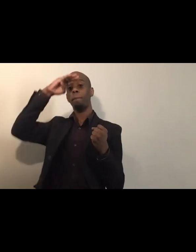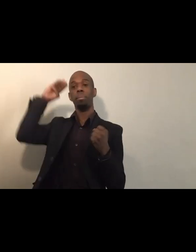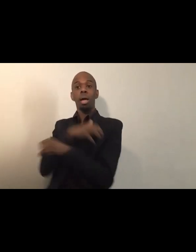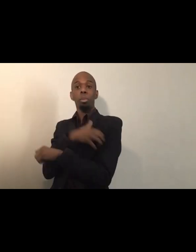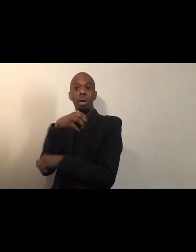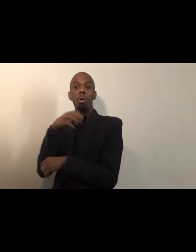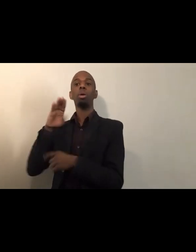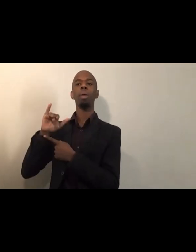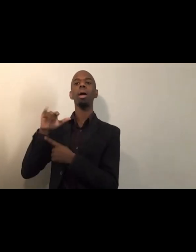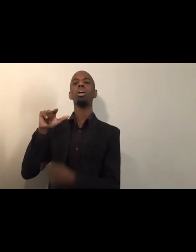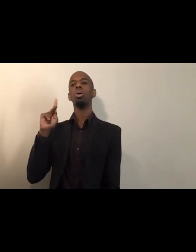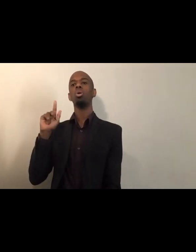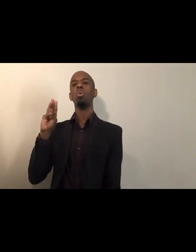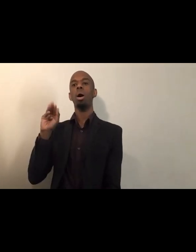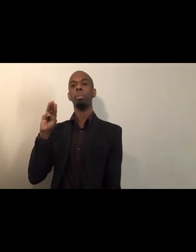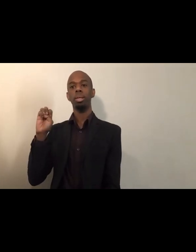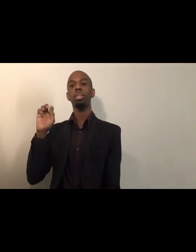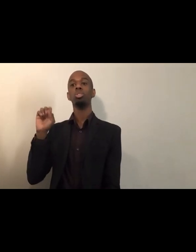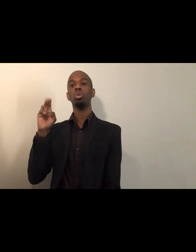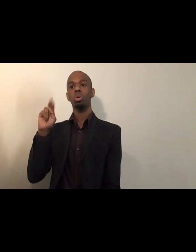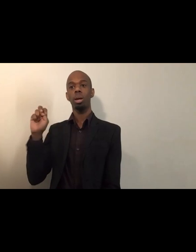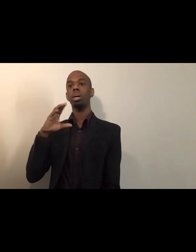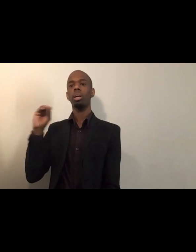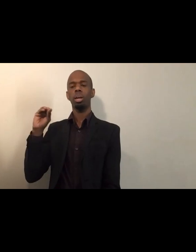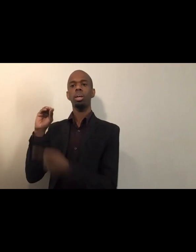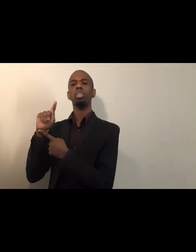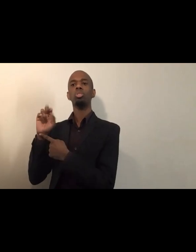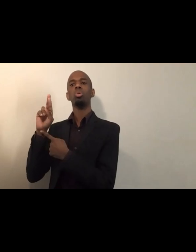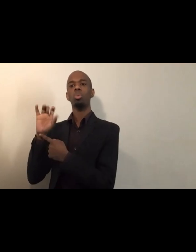Will pick up the book, "Freedom Dreams" by Robin Kelley.